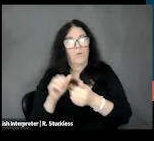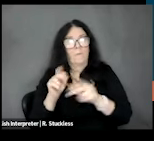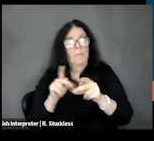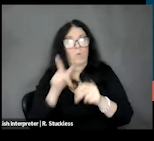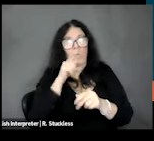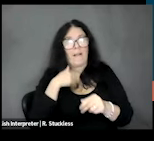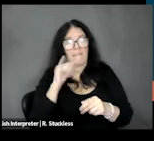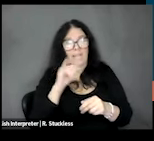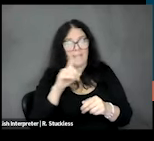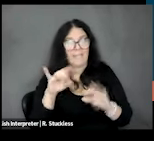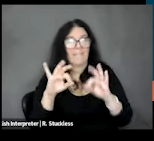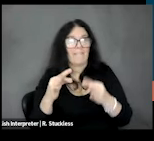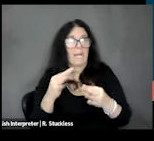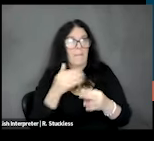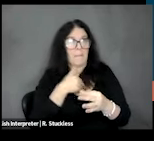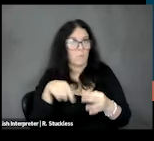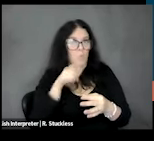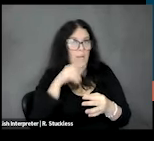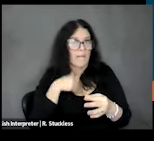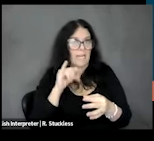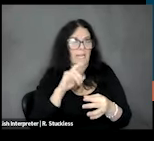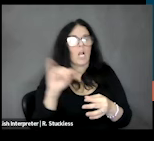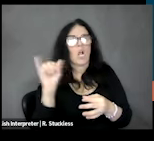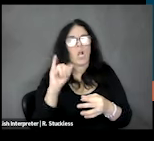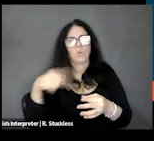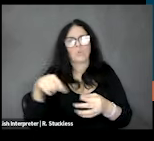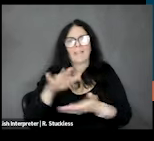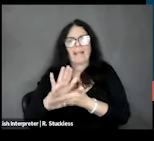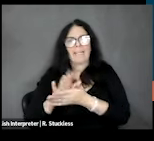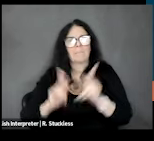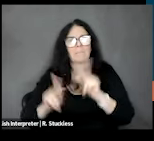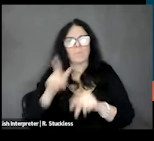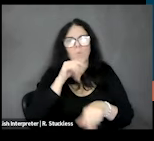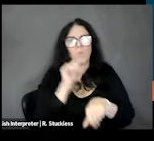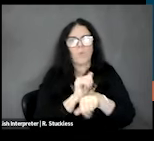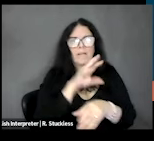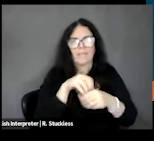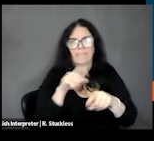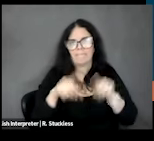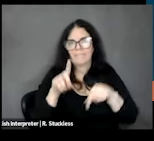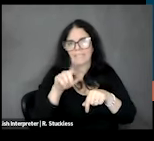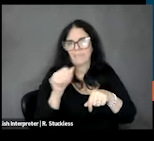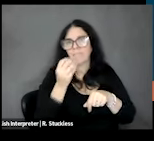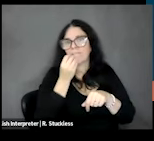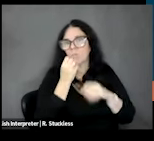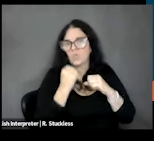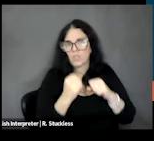members of someone with IDD and also academics who work in the disabilities or food security space,